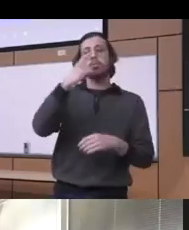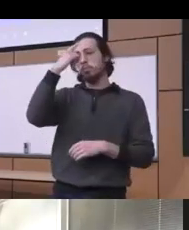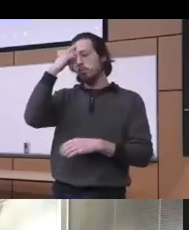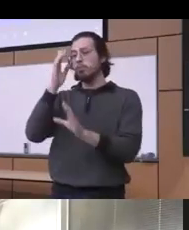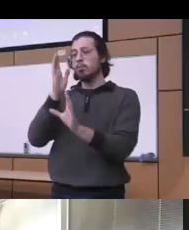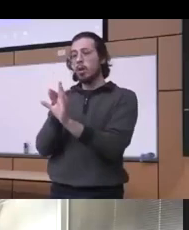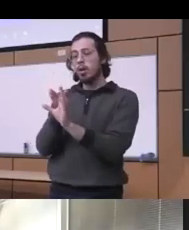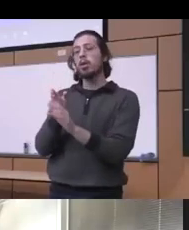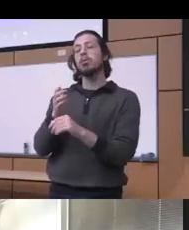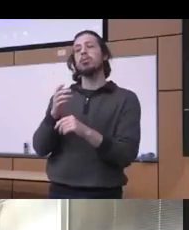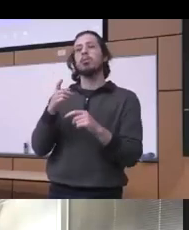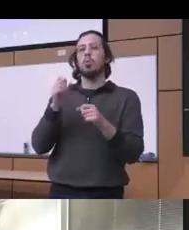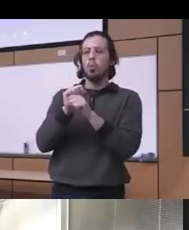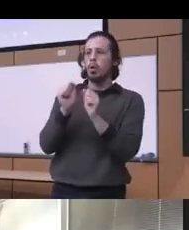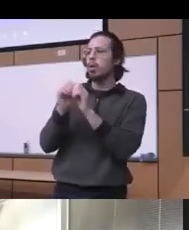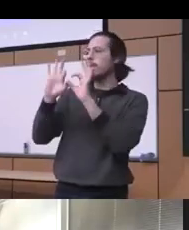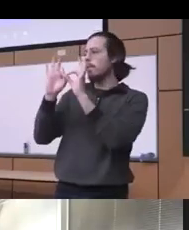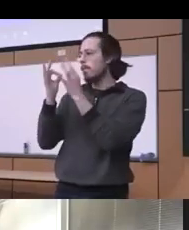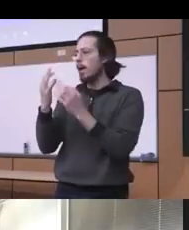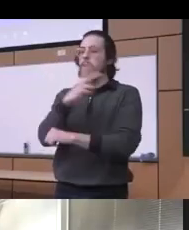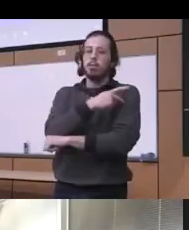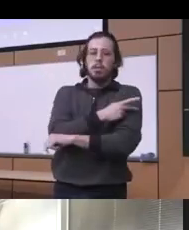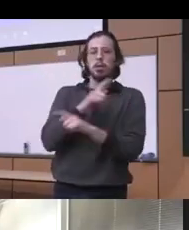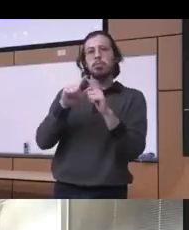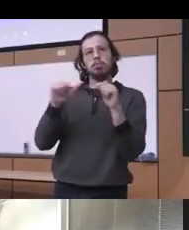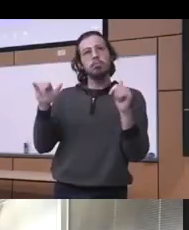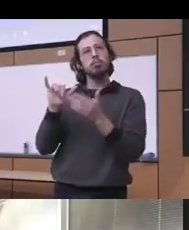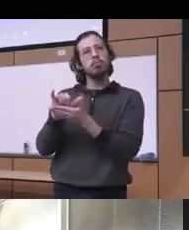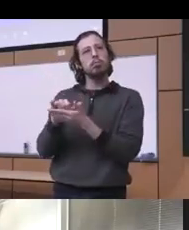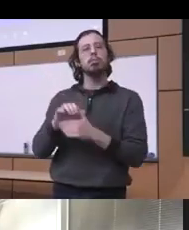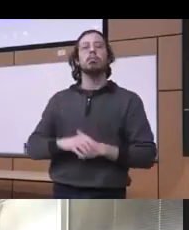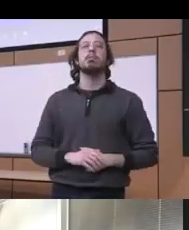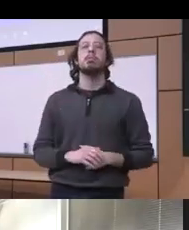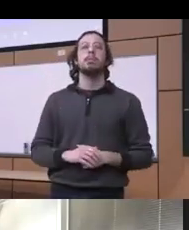concerns significant others you know just want to leave you with that co uh quote from uh Dr